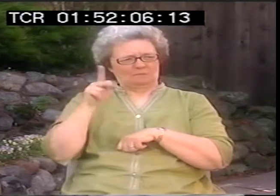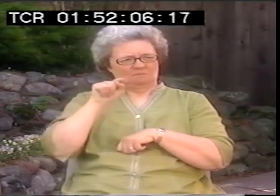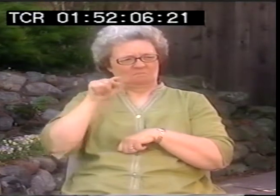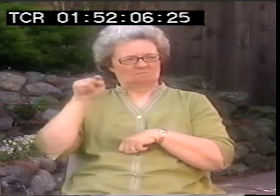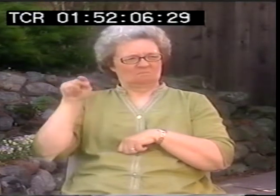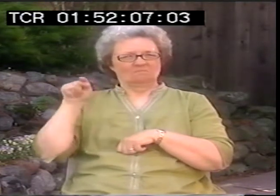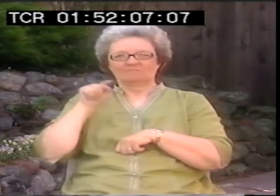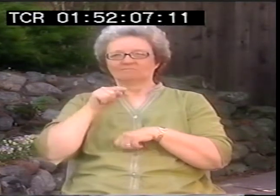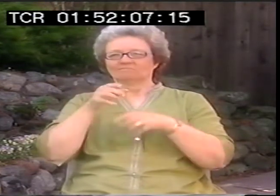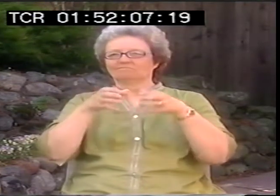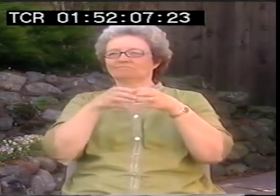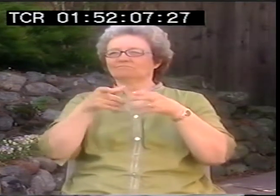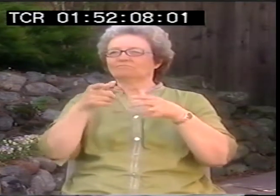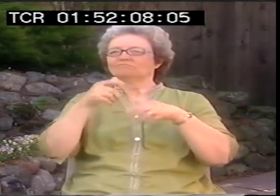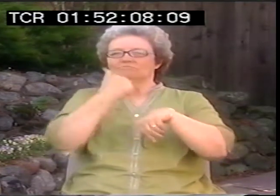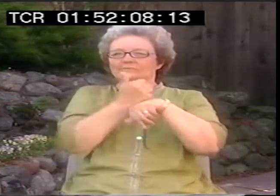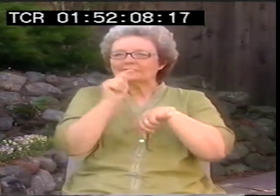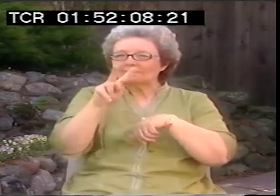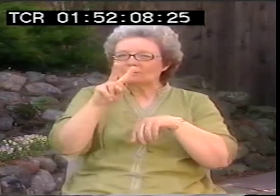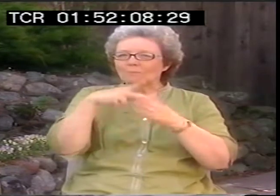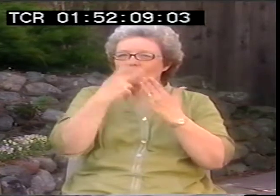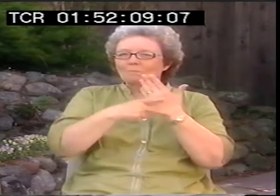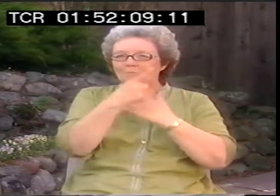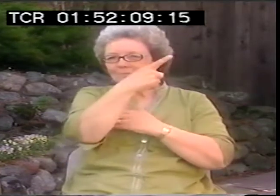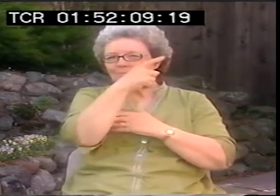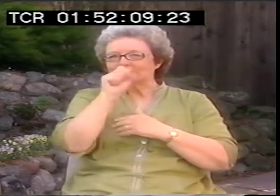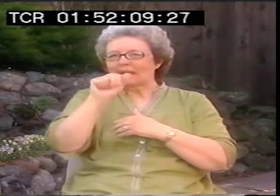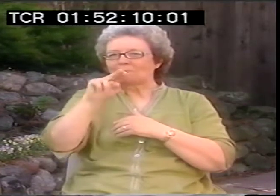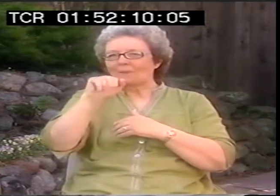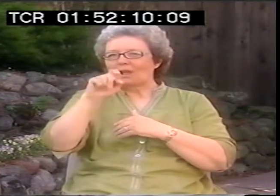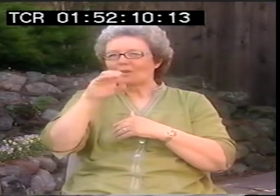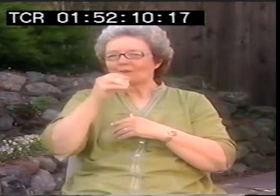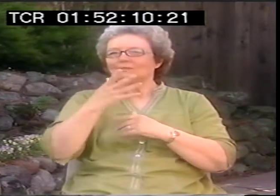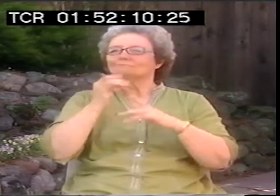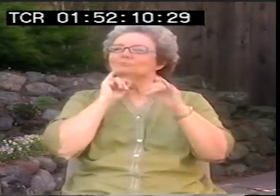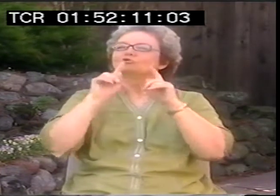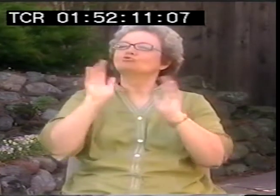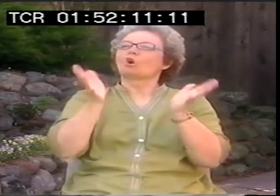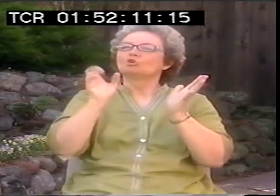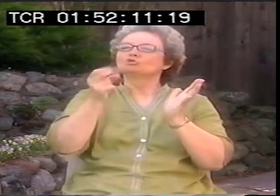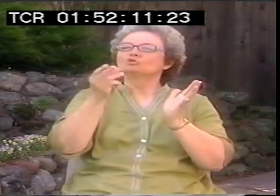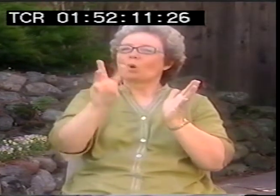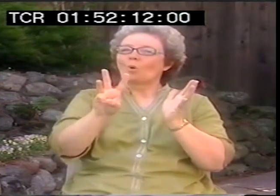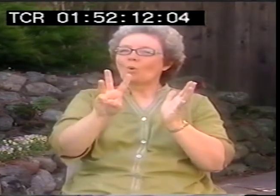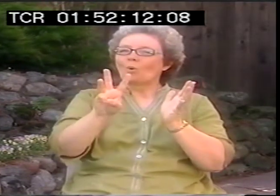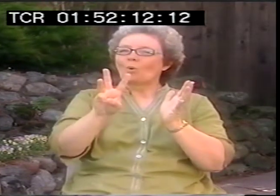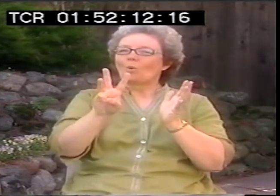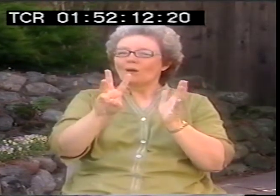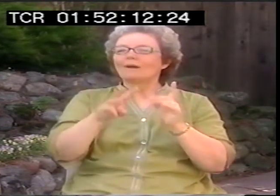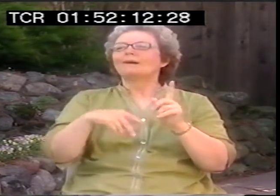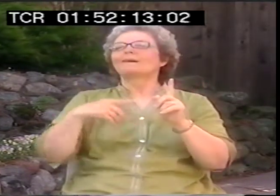Course now there's media, deaf media, specifically this organization called Deaf Media here in the Bay Area.